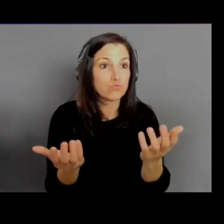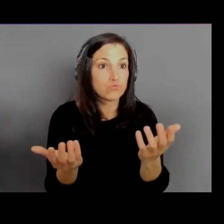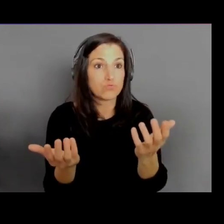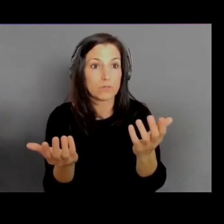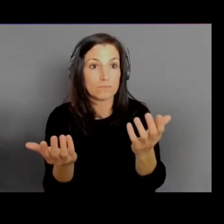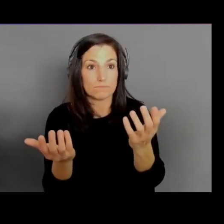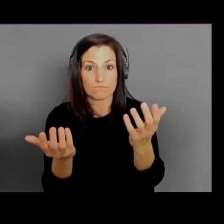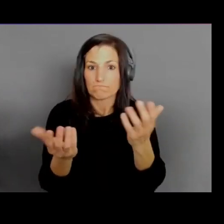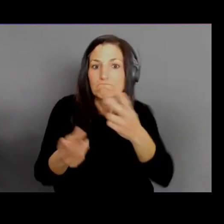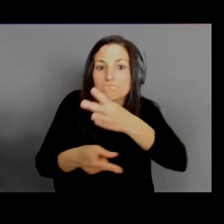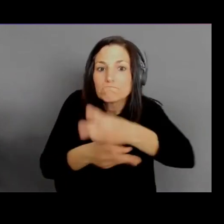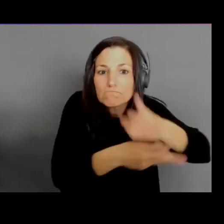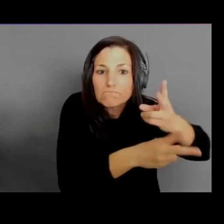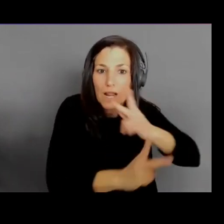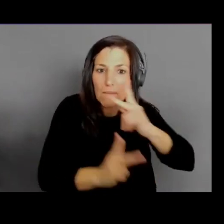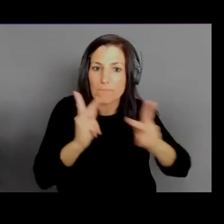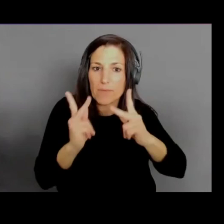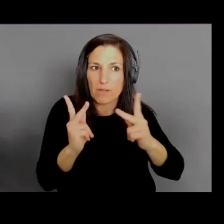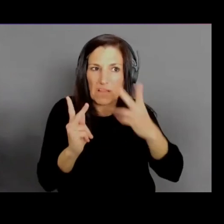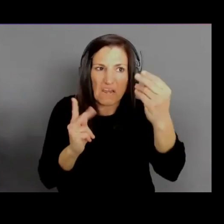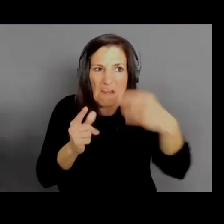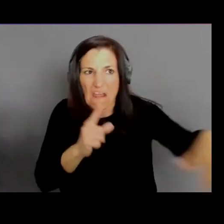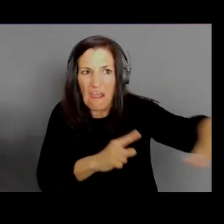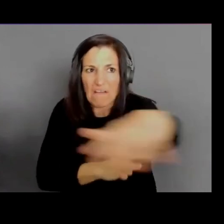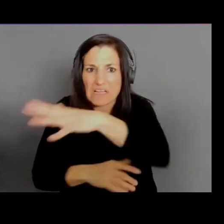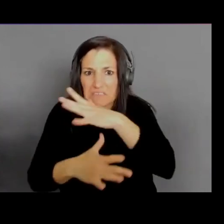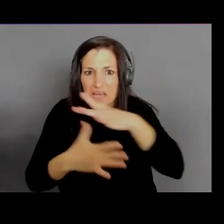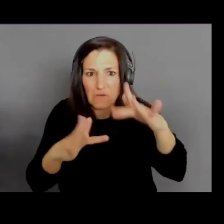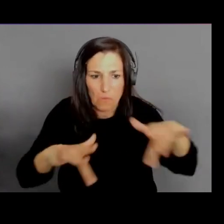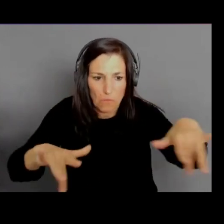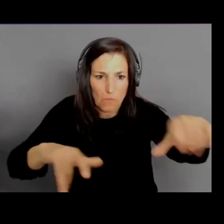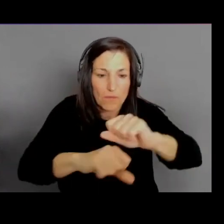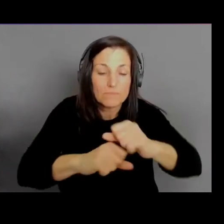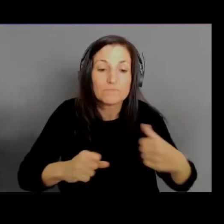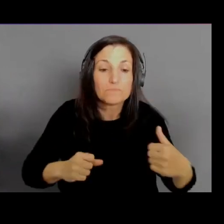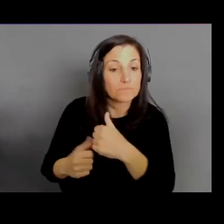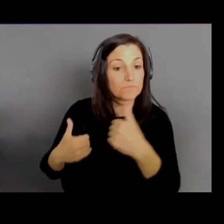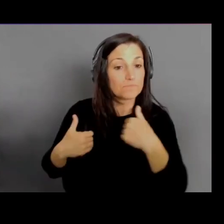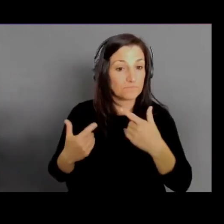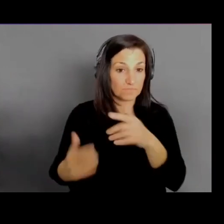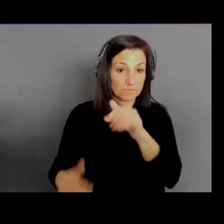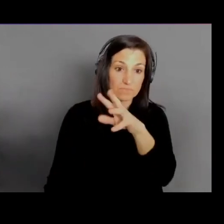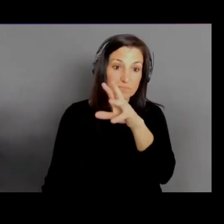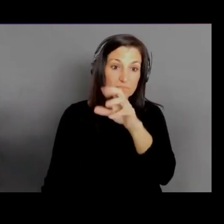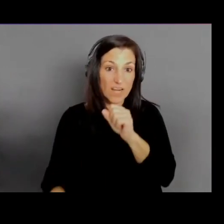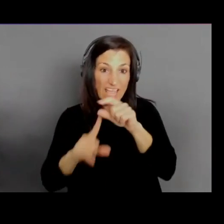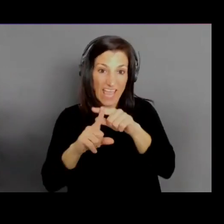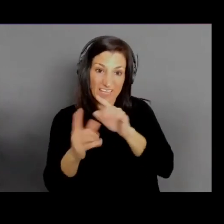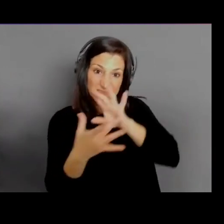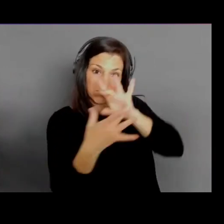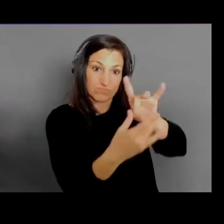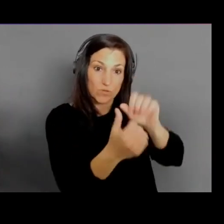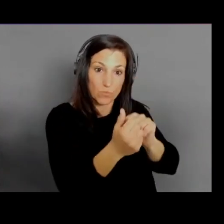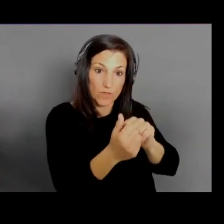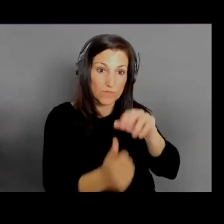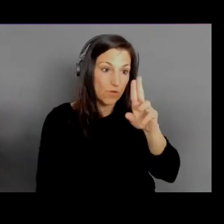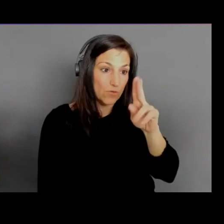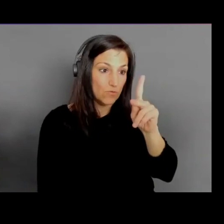We hooked into the Snowball line of products at AWS and we're in the Ukraine helping people with humanitarian missions.